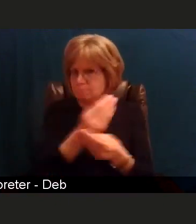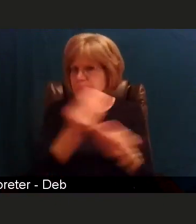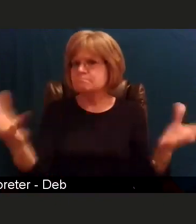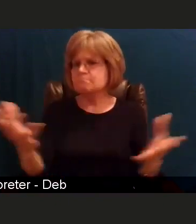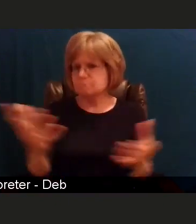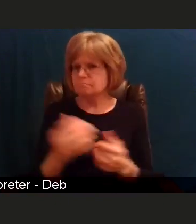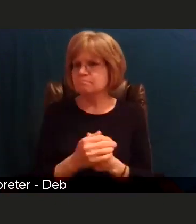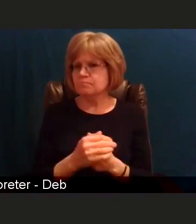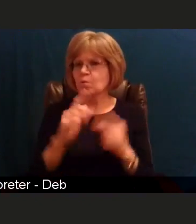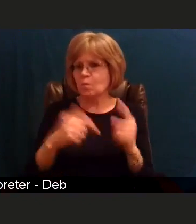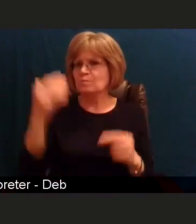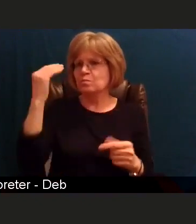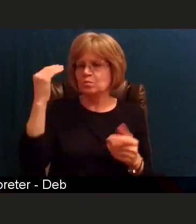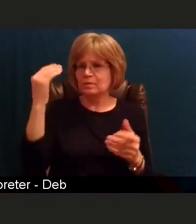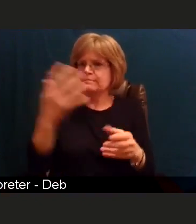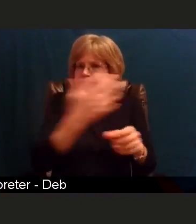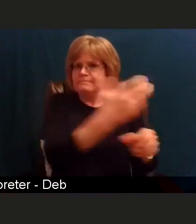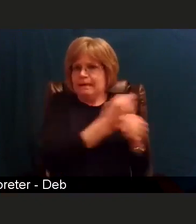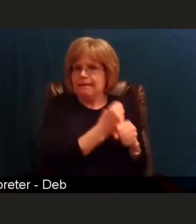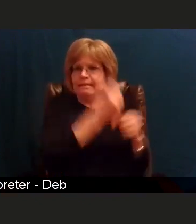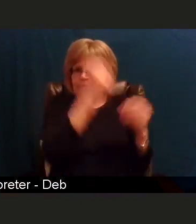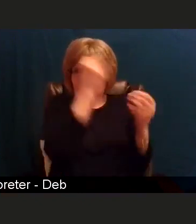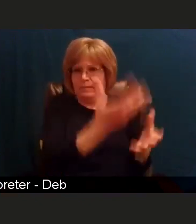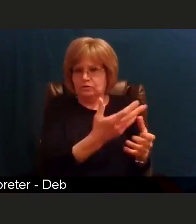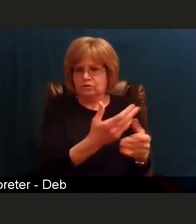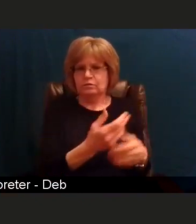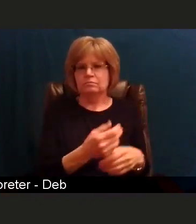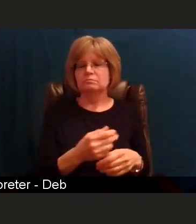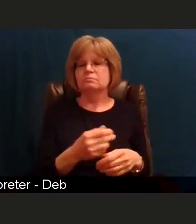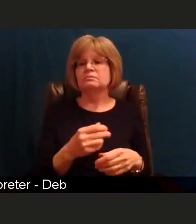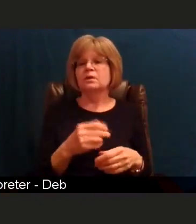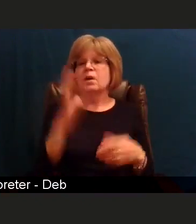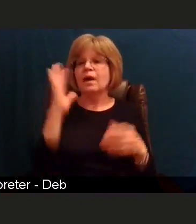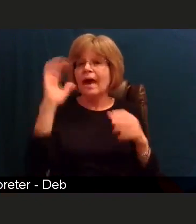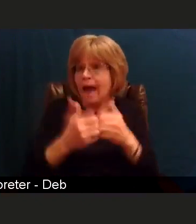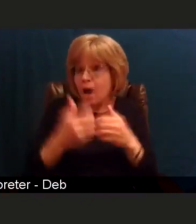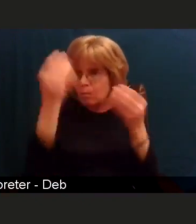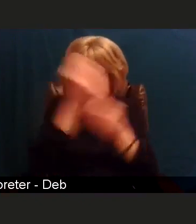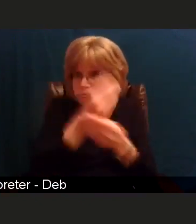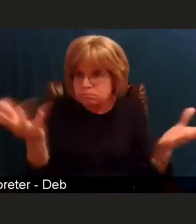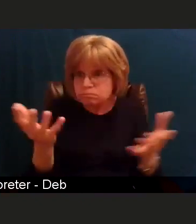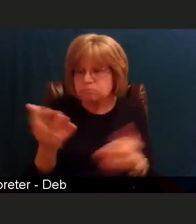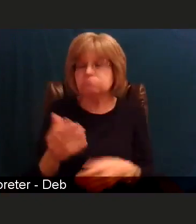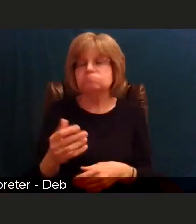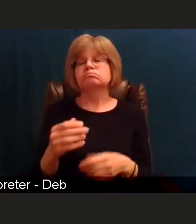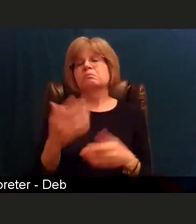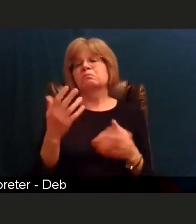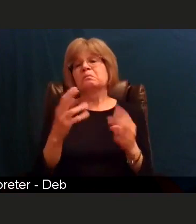We will provide that information either in a town hall or we will release that information through our website,